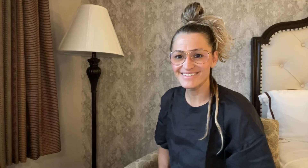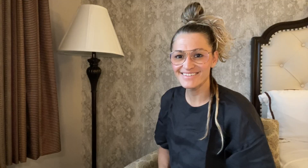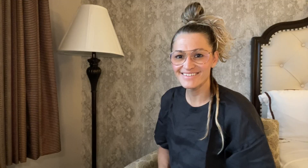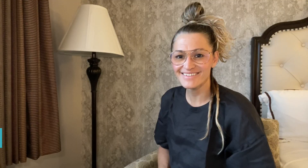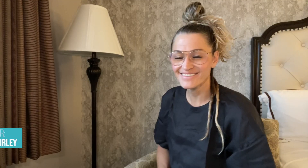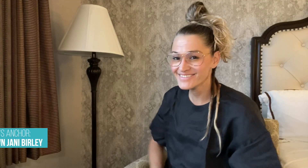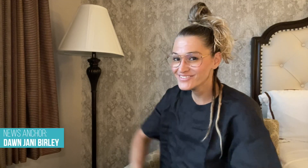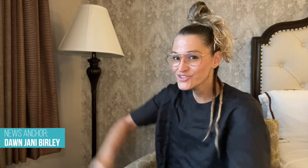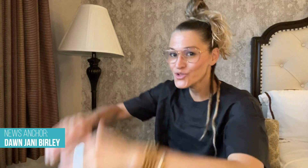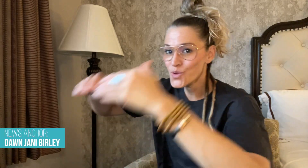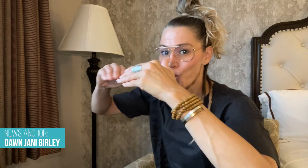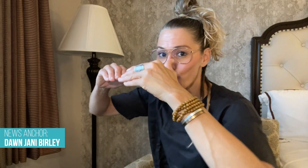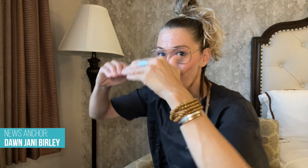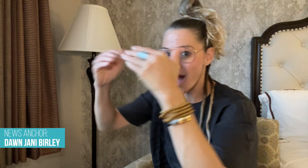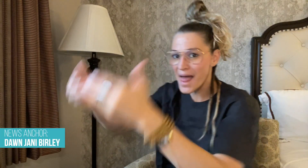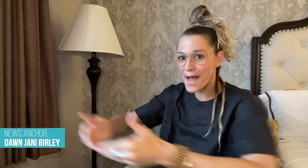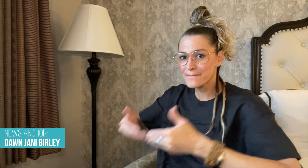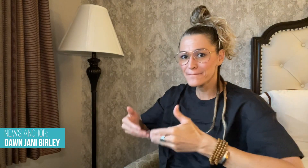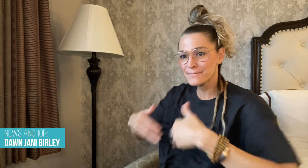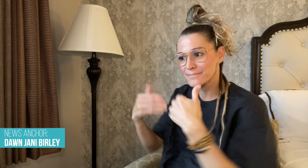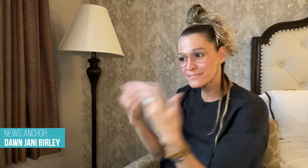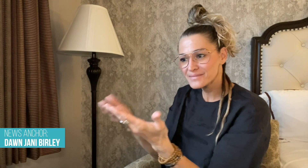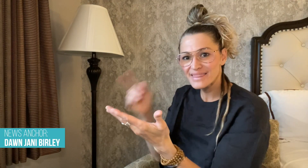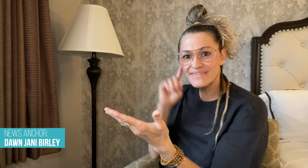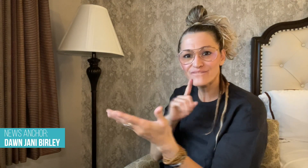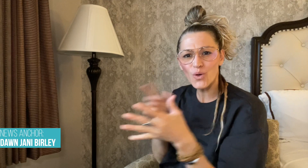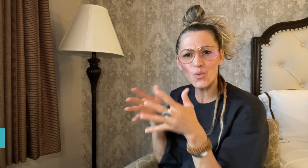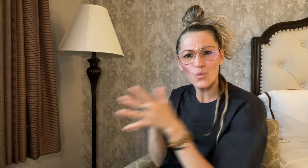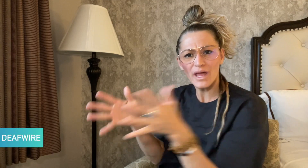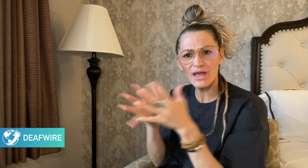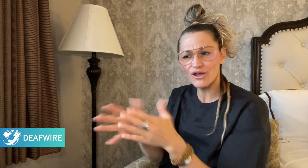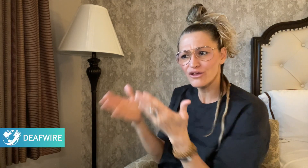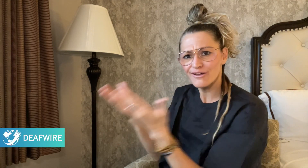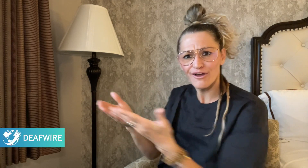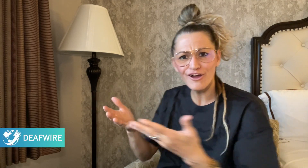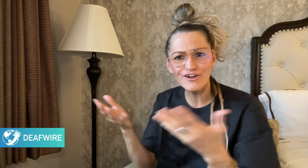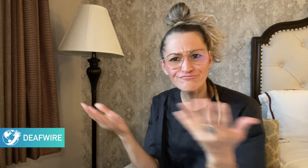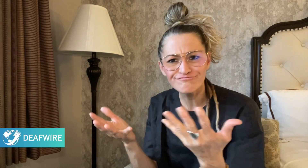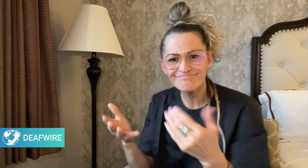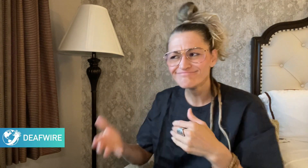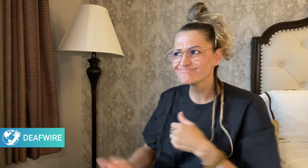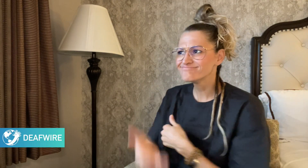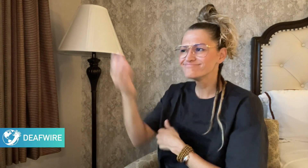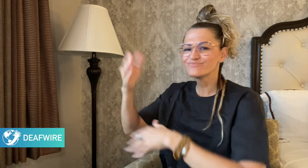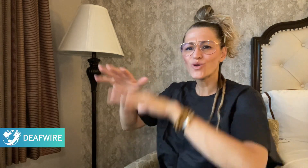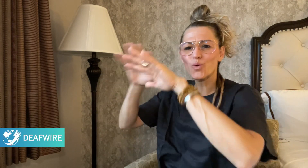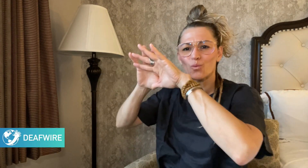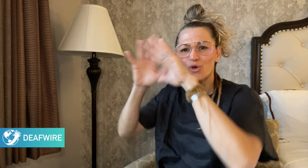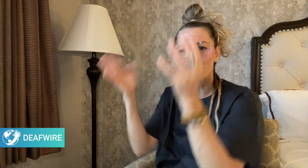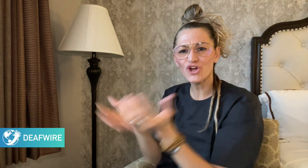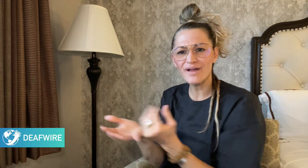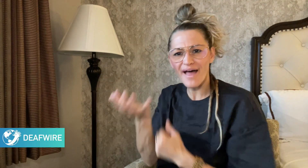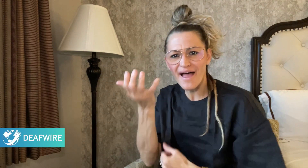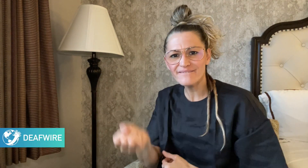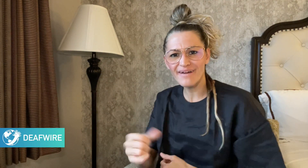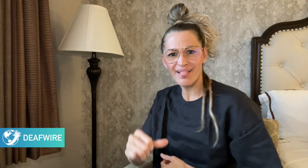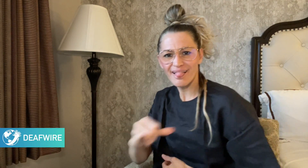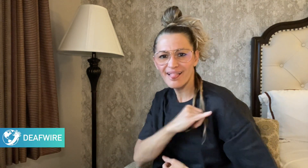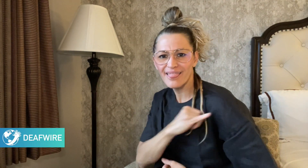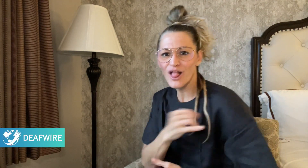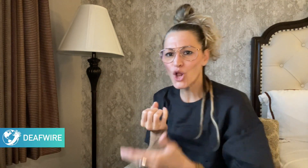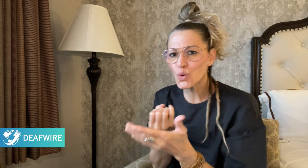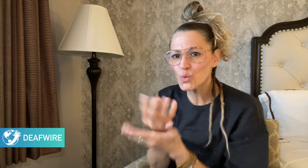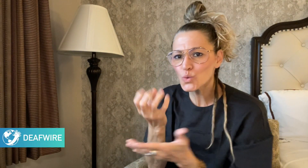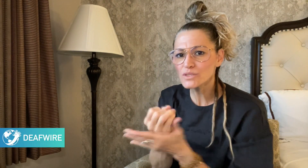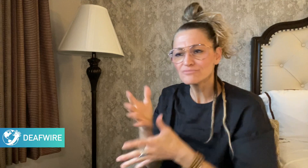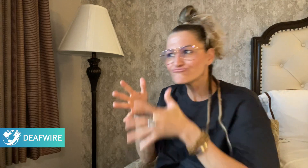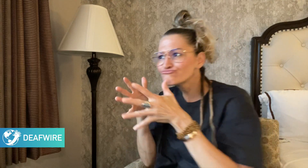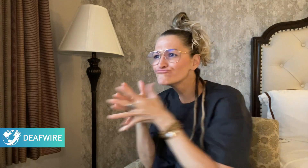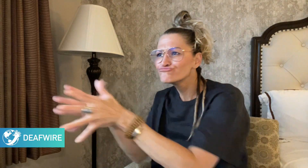Welcome to DeafWire where we share interesting news stories